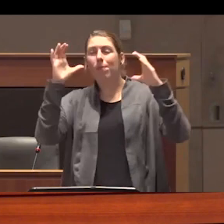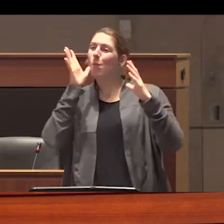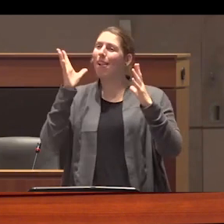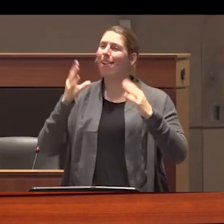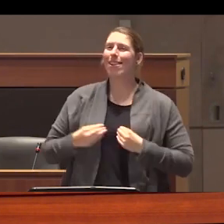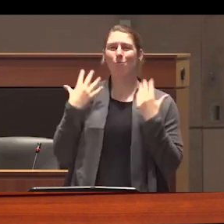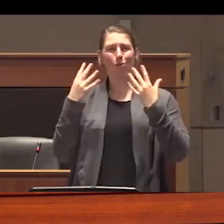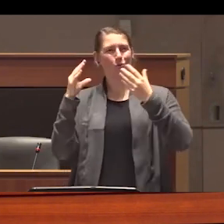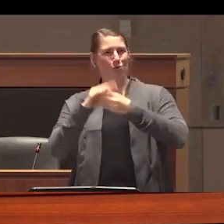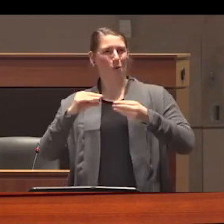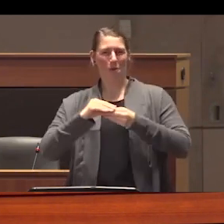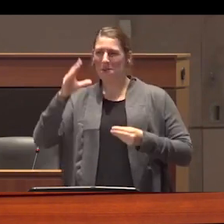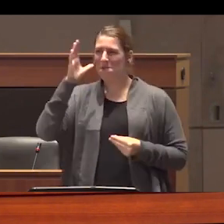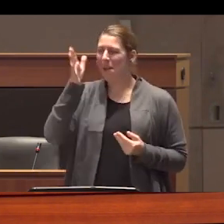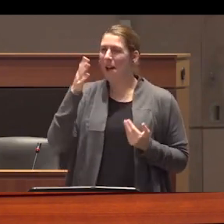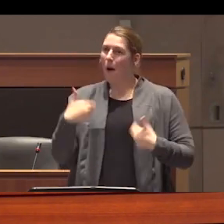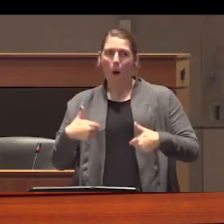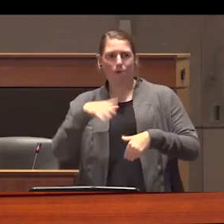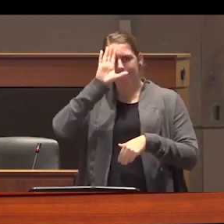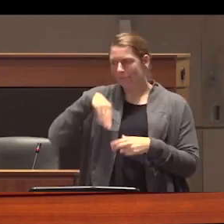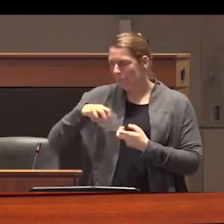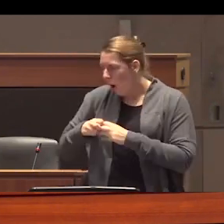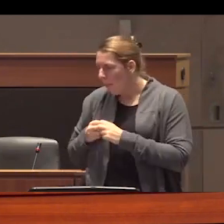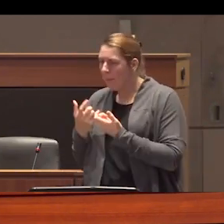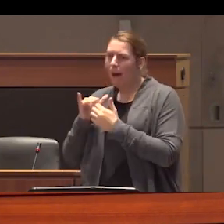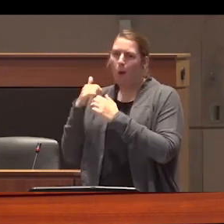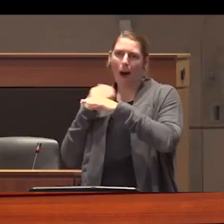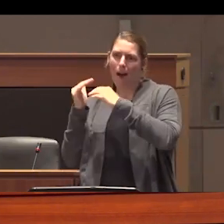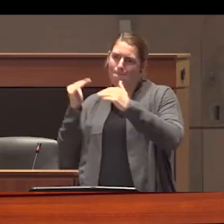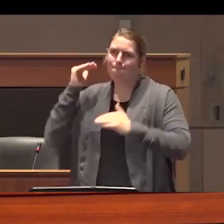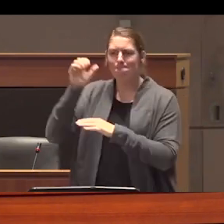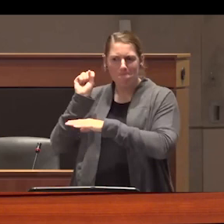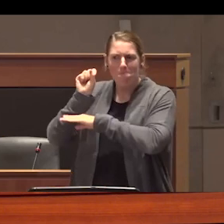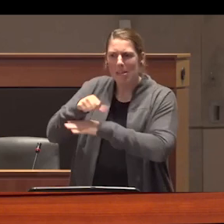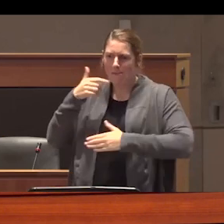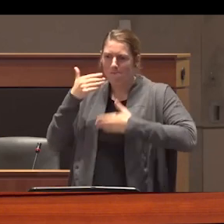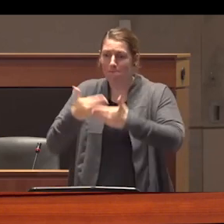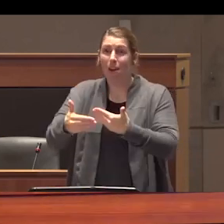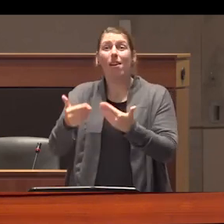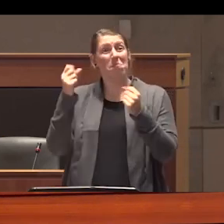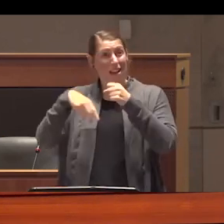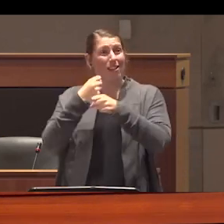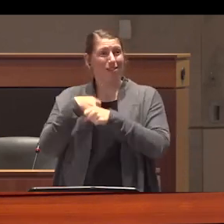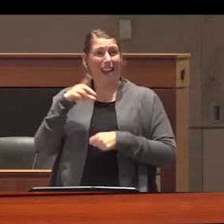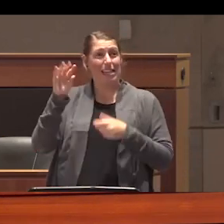story about how one overcame or recovered from addiction and for years I did tell that story I